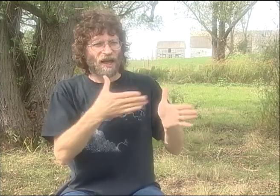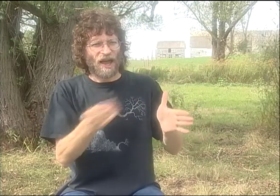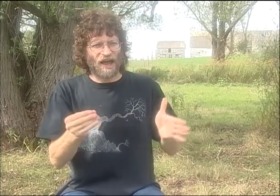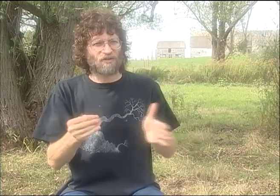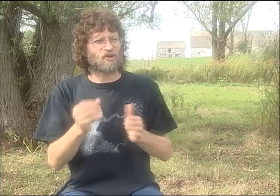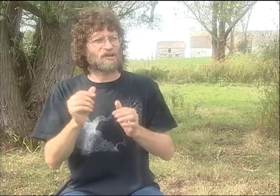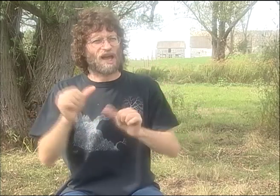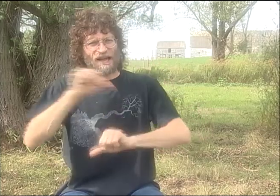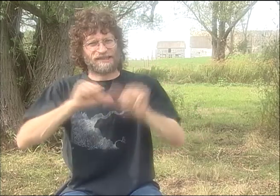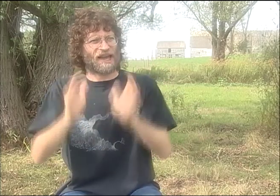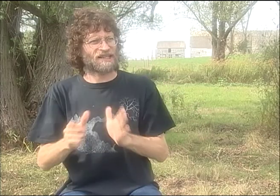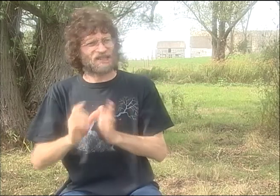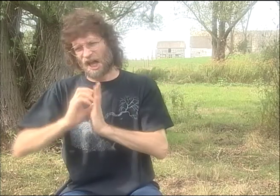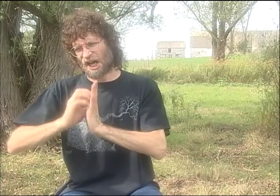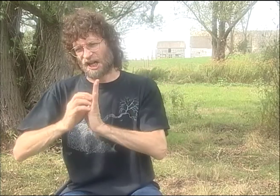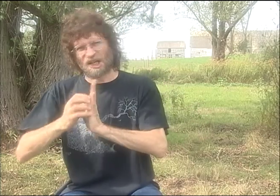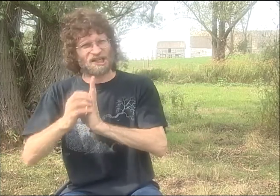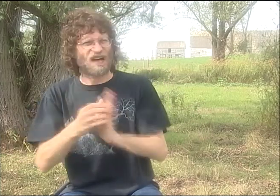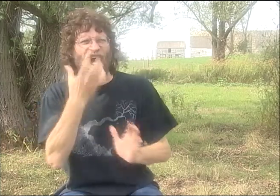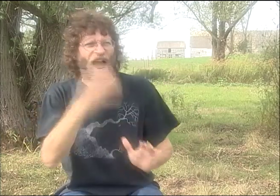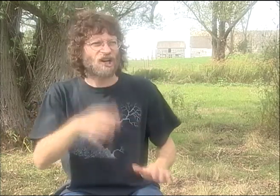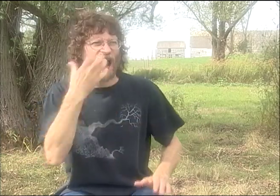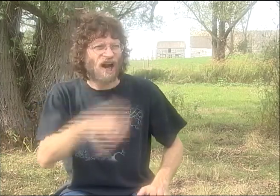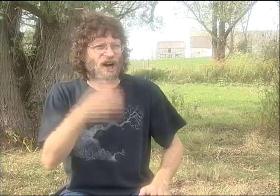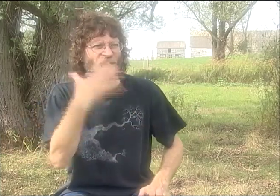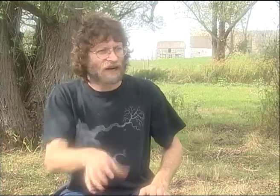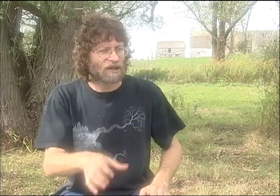PART OF THIS TRAINING EXPERIENCE IS HE'S THROWN INTO A CRATE.